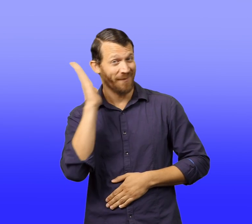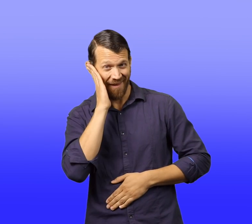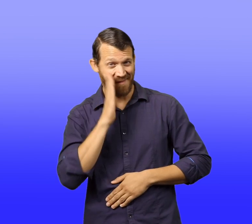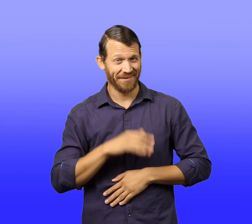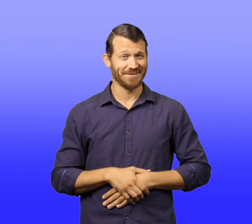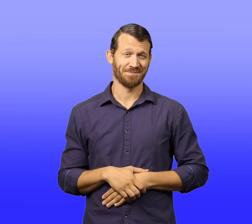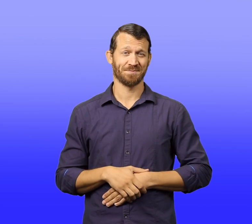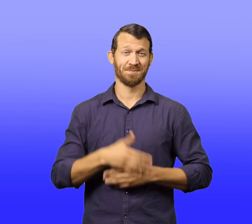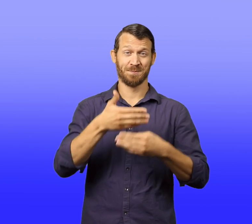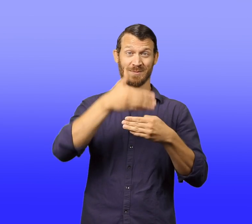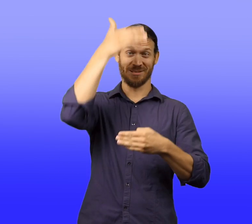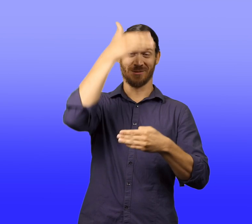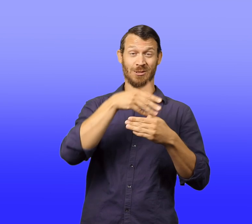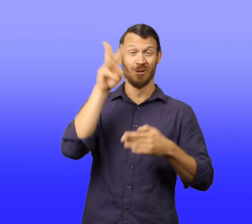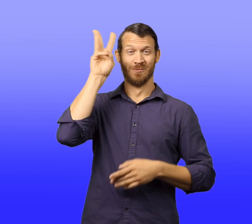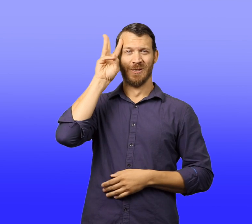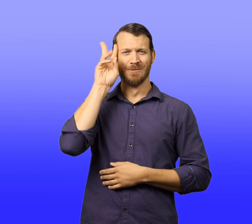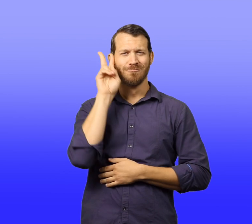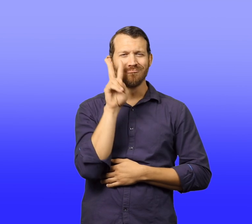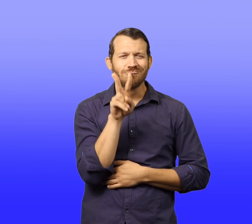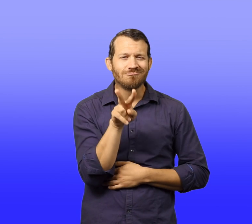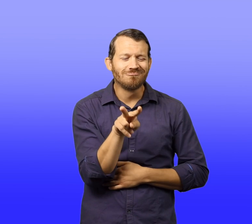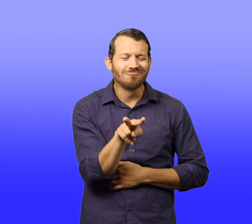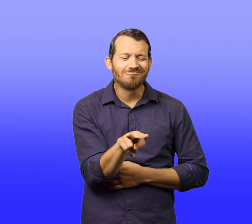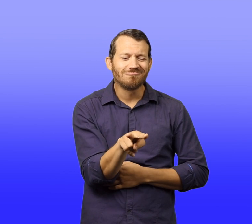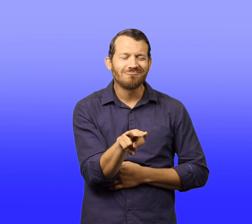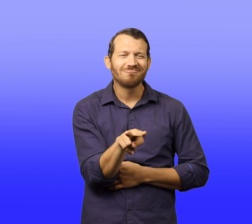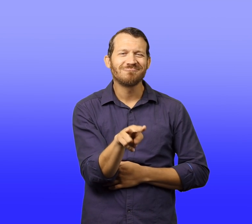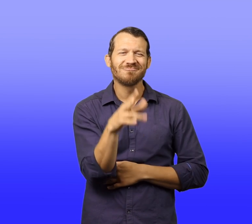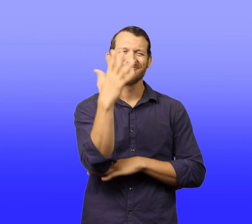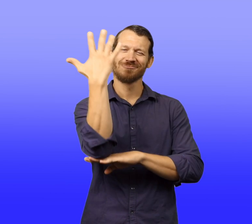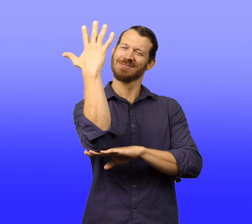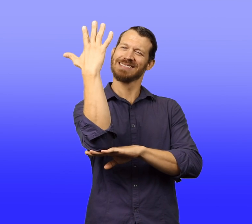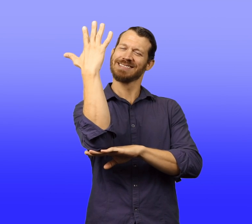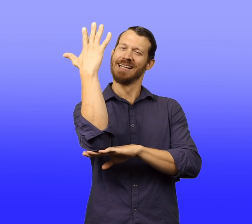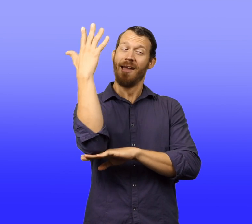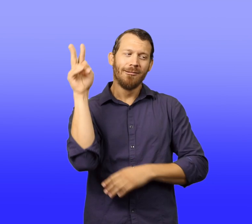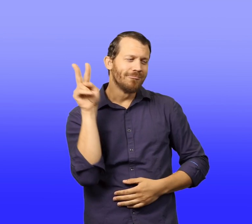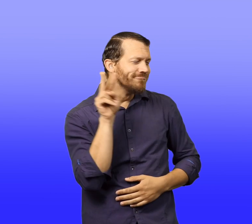He could see his tree and the tree Rose had planted on her birthday.